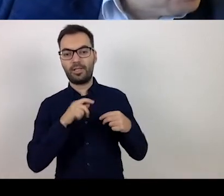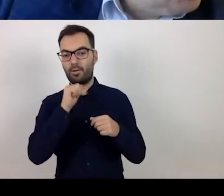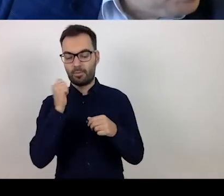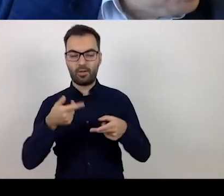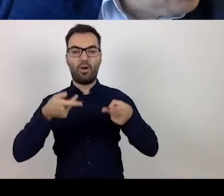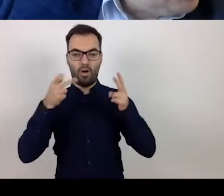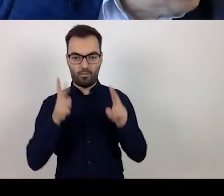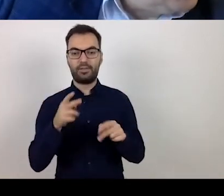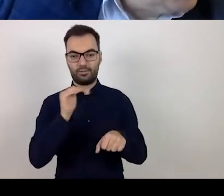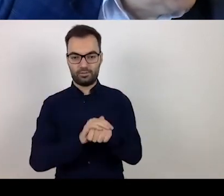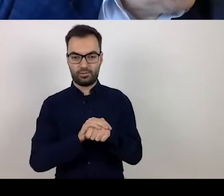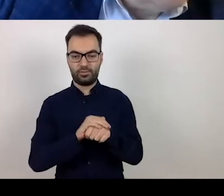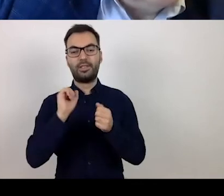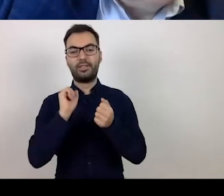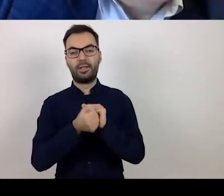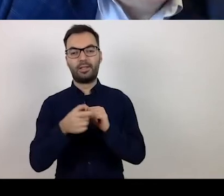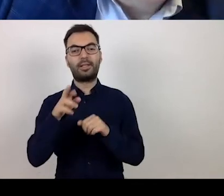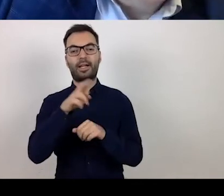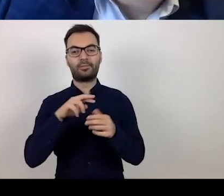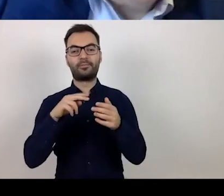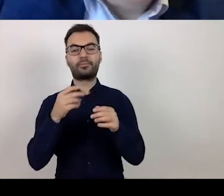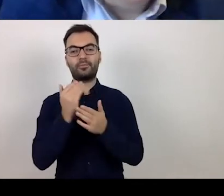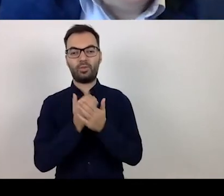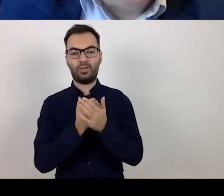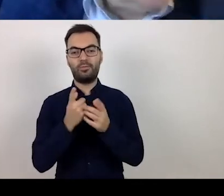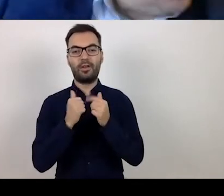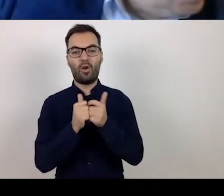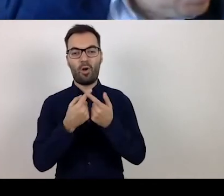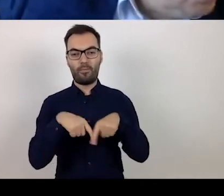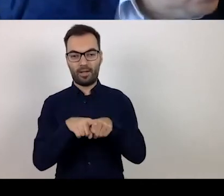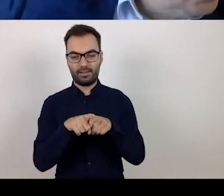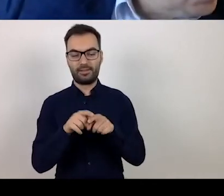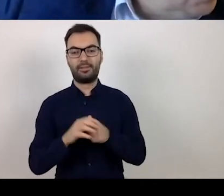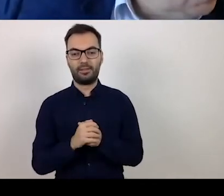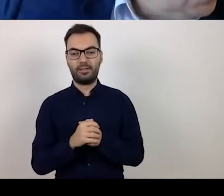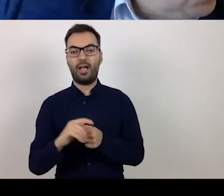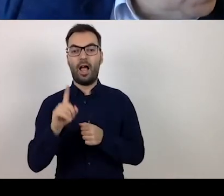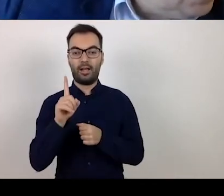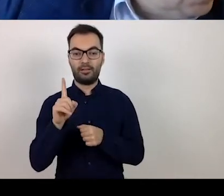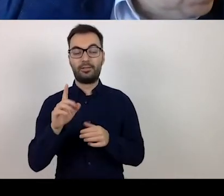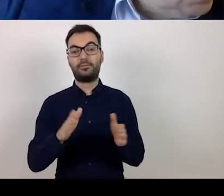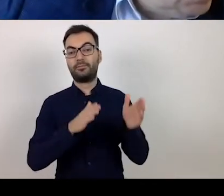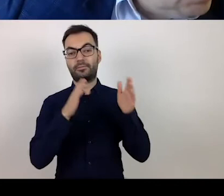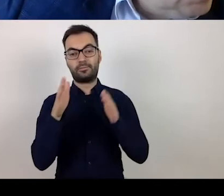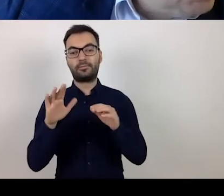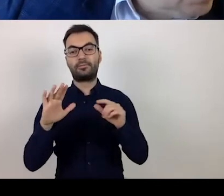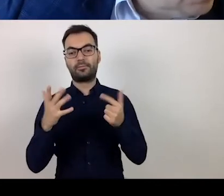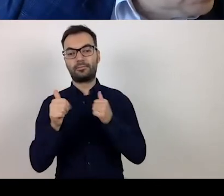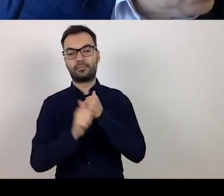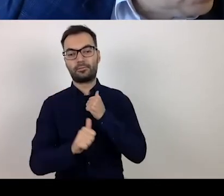the Regional Operational Programme of our Voivodeship. And already on 7 July that year